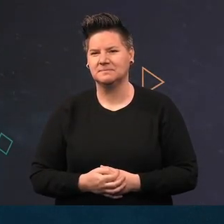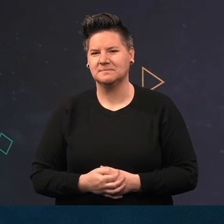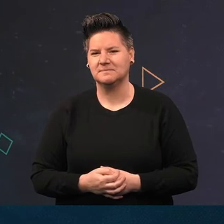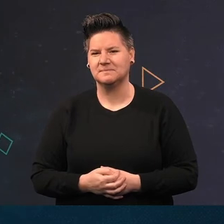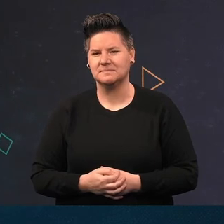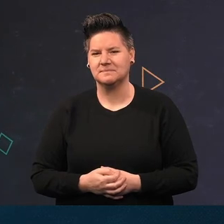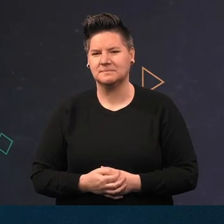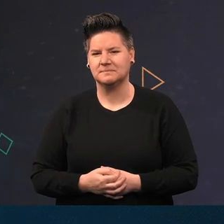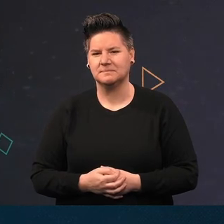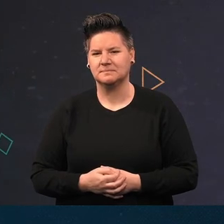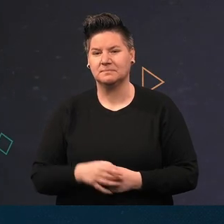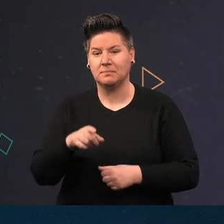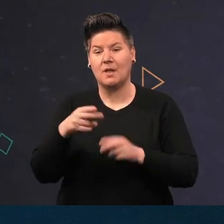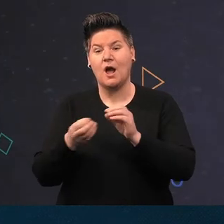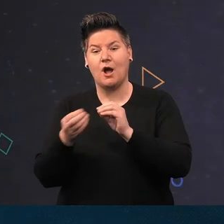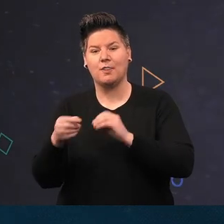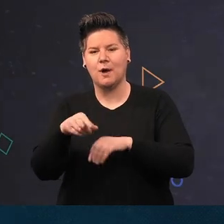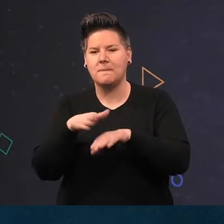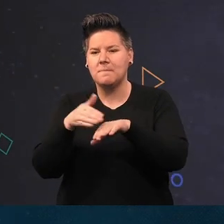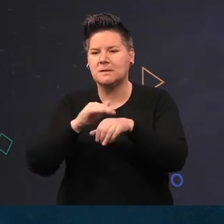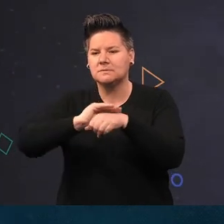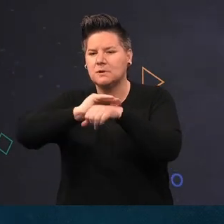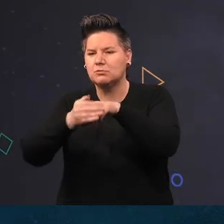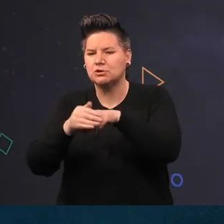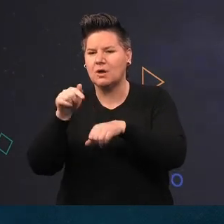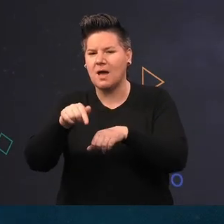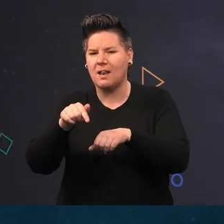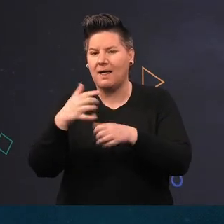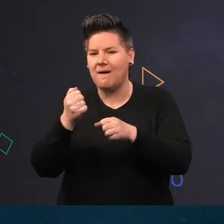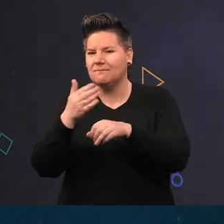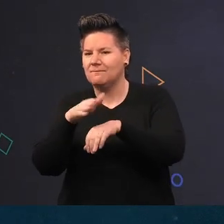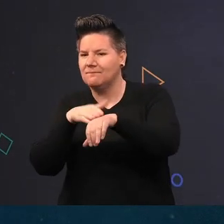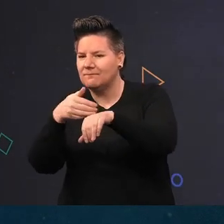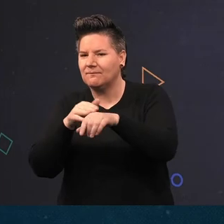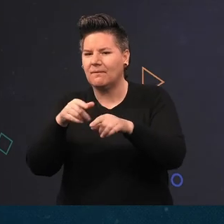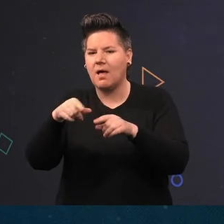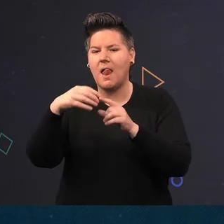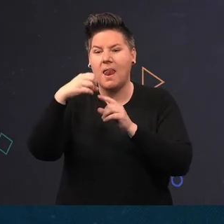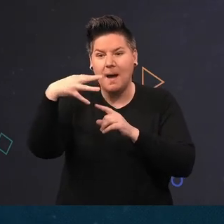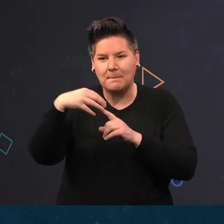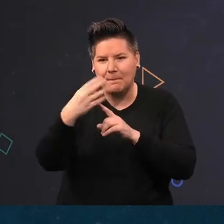Another Painted Topshell but this time and it's painted. Alongside a patch of light bulb sea squirts